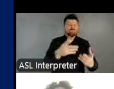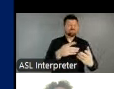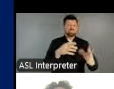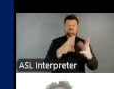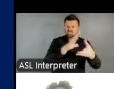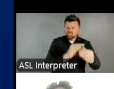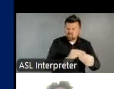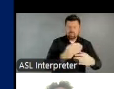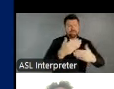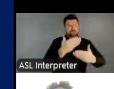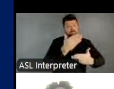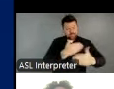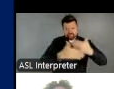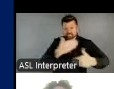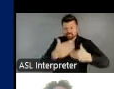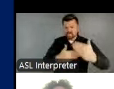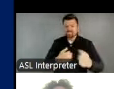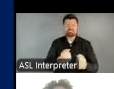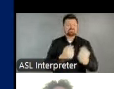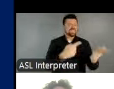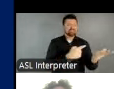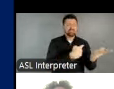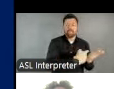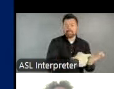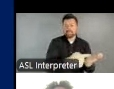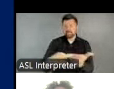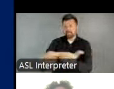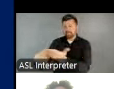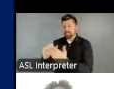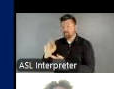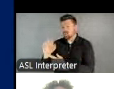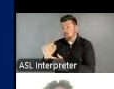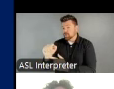arts and other fields taking place now would have been considered highly improbable a